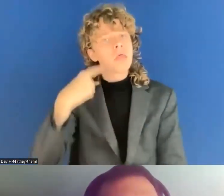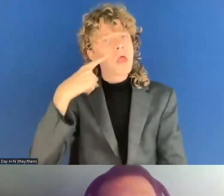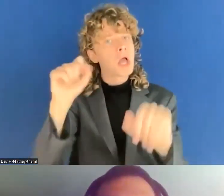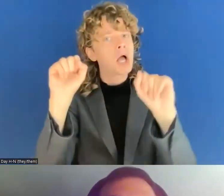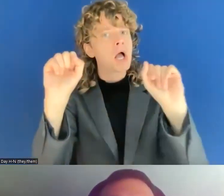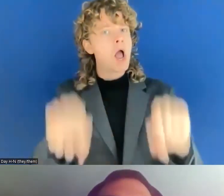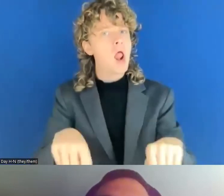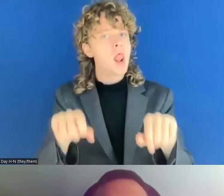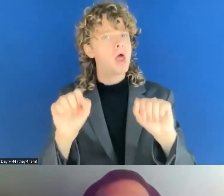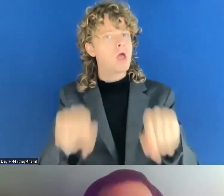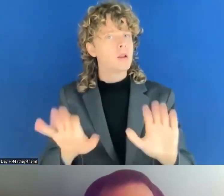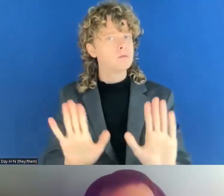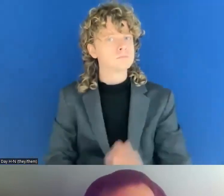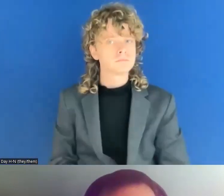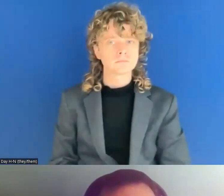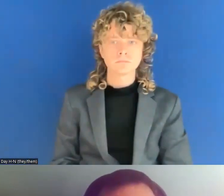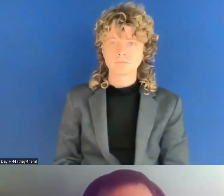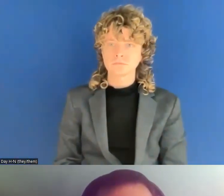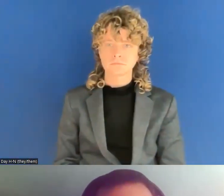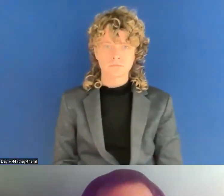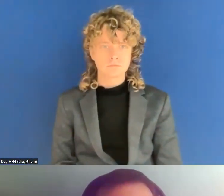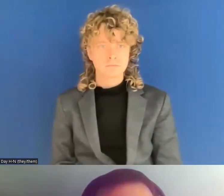Okay. And you also have all the oil money so